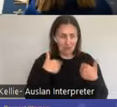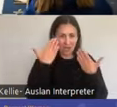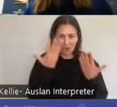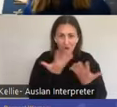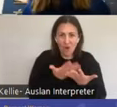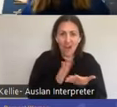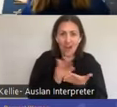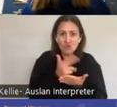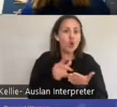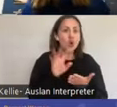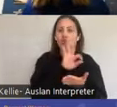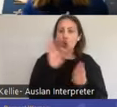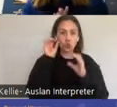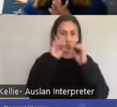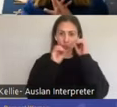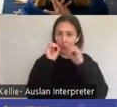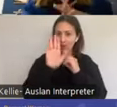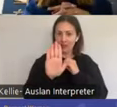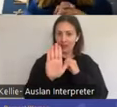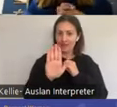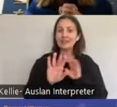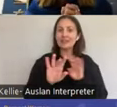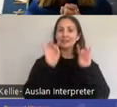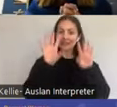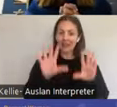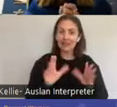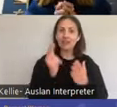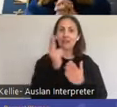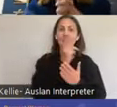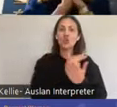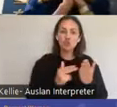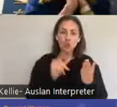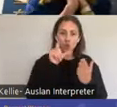up just yet, but I would like you to get your pens and pencils out and draw